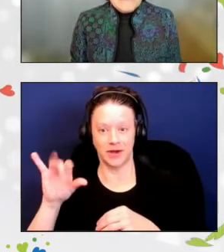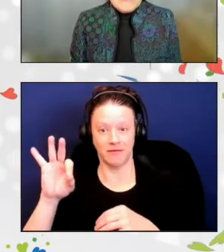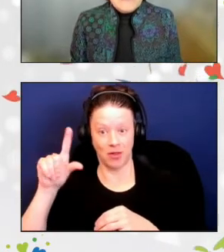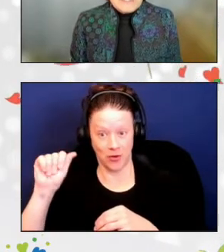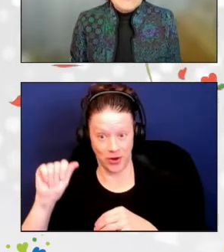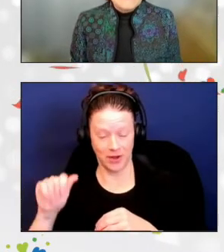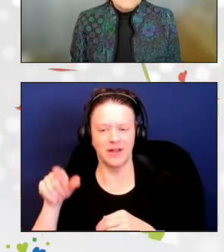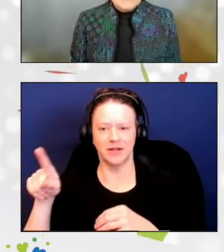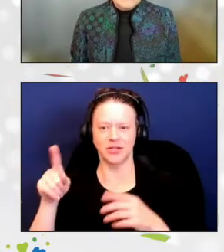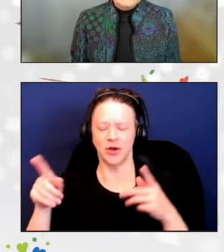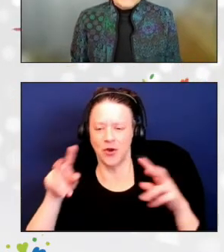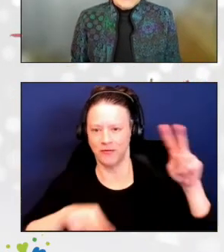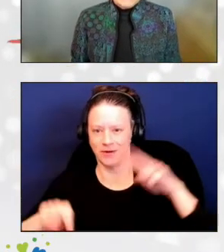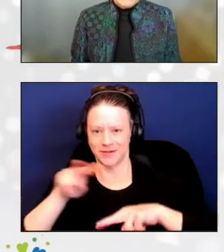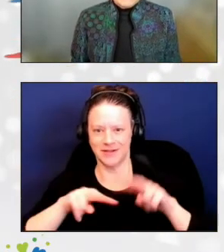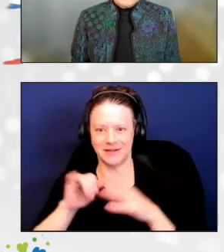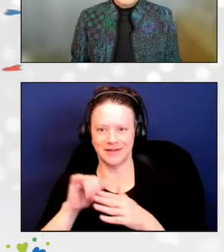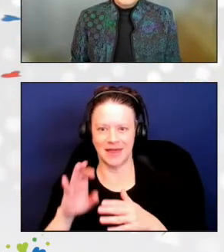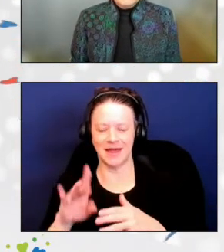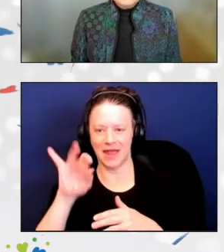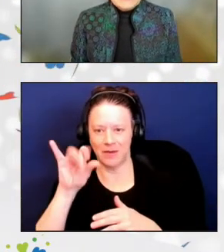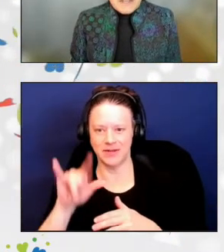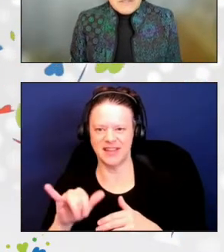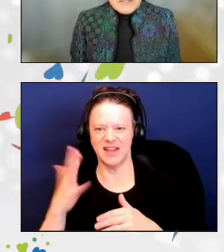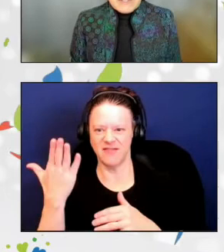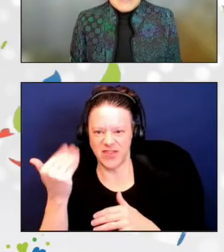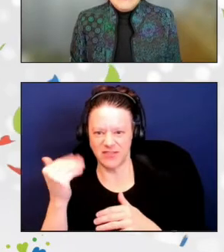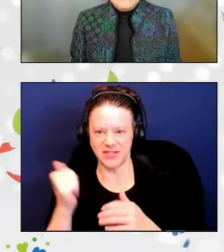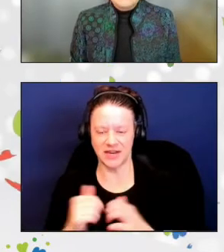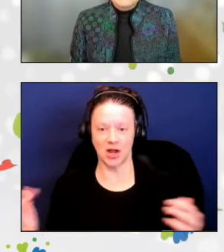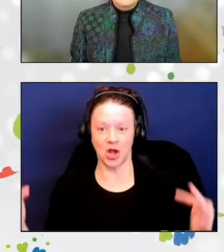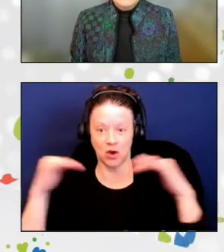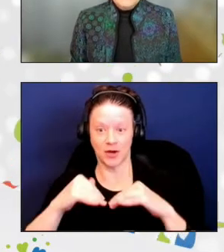15 congregate dining centers, 7 senior centers,